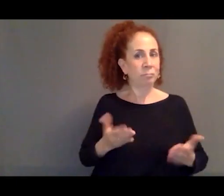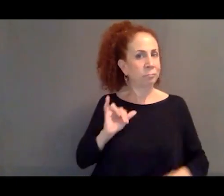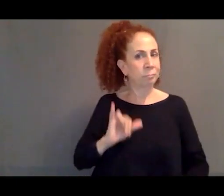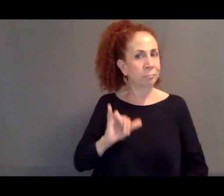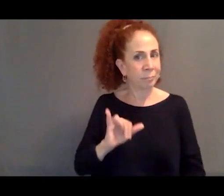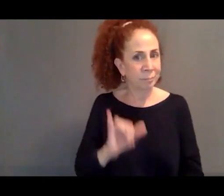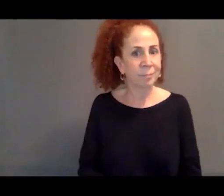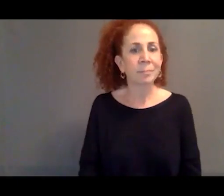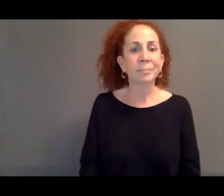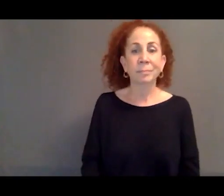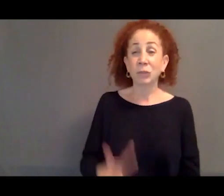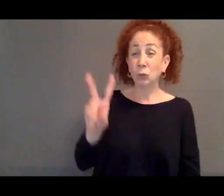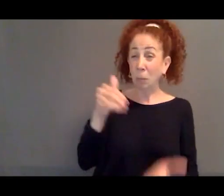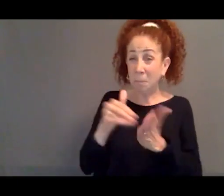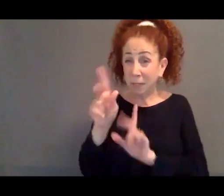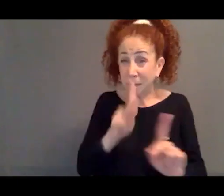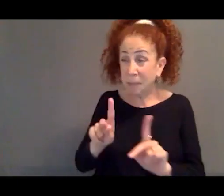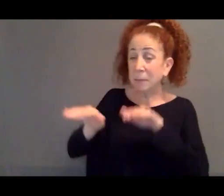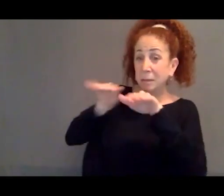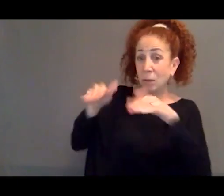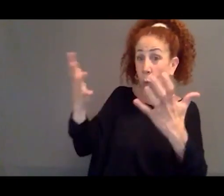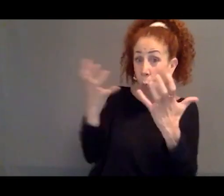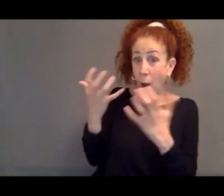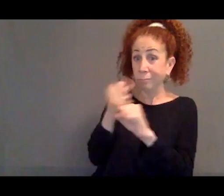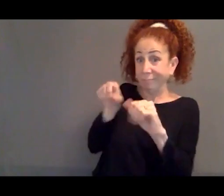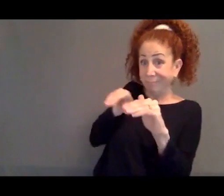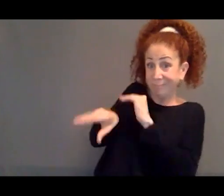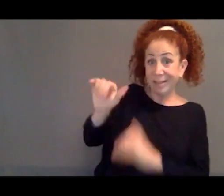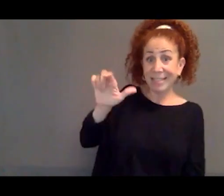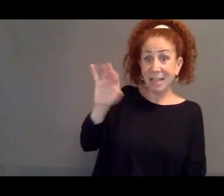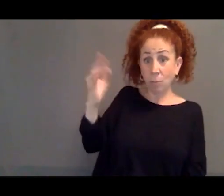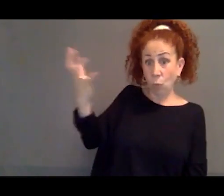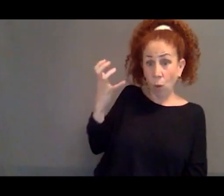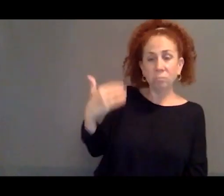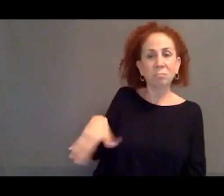over two million people asking for asylum. And a large number of them, again,